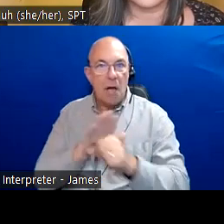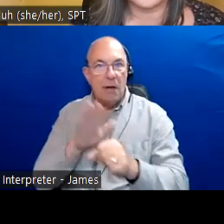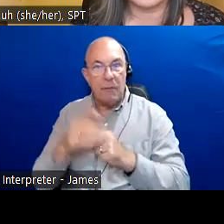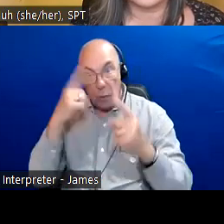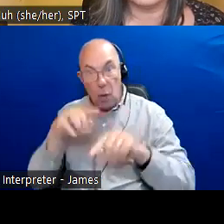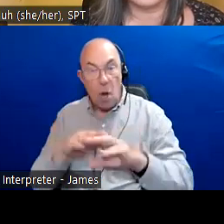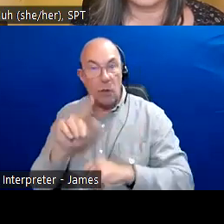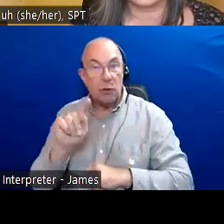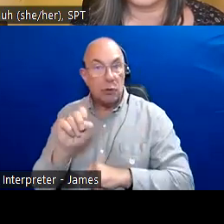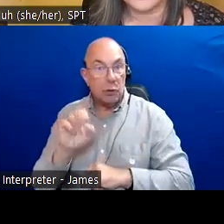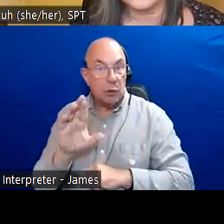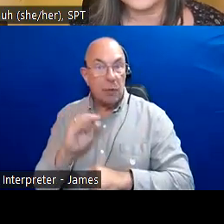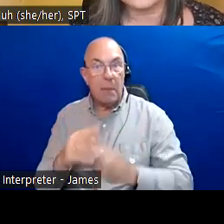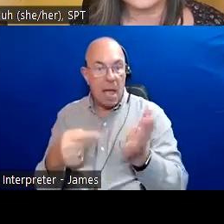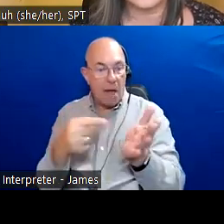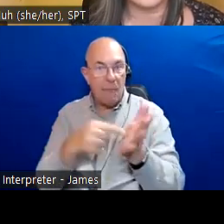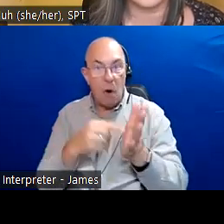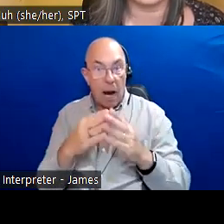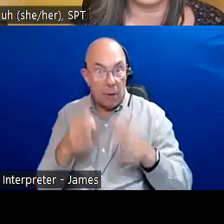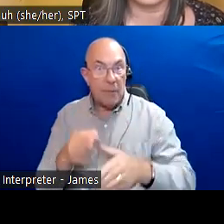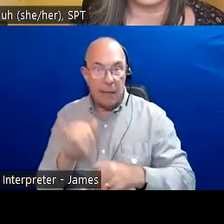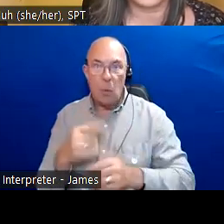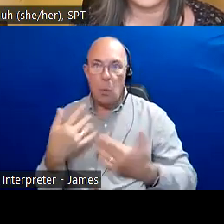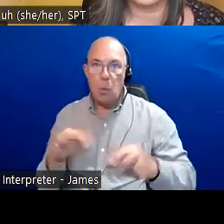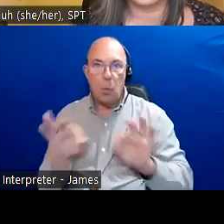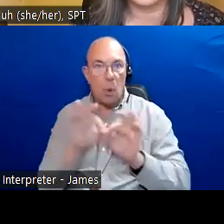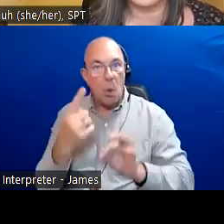So, all eyes are solely focused on the top role on a city council.